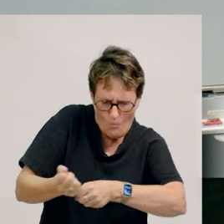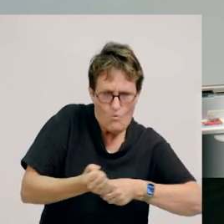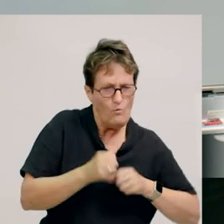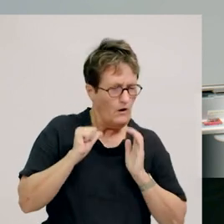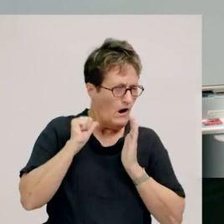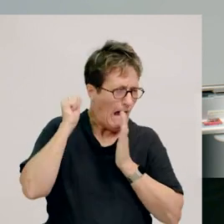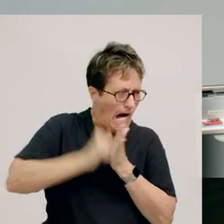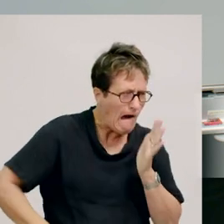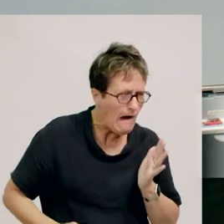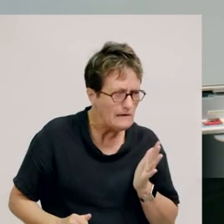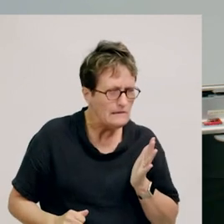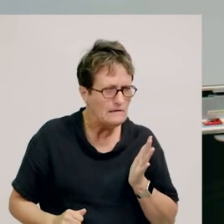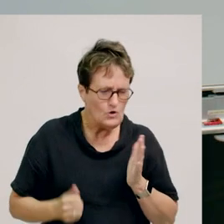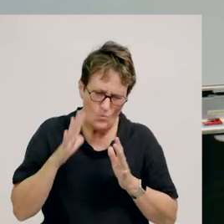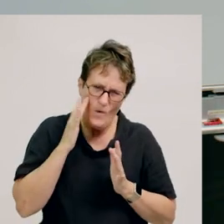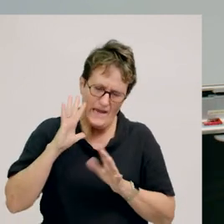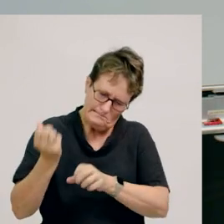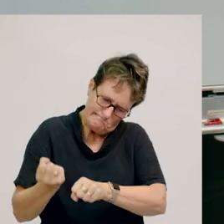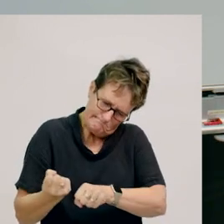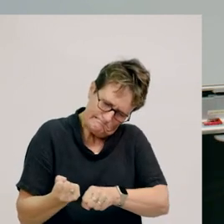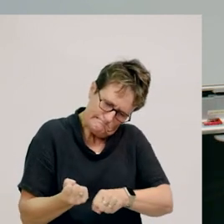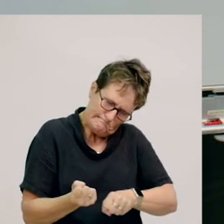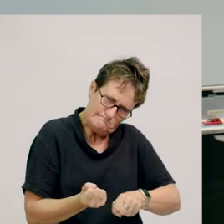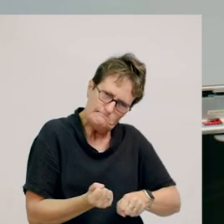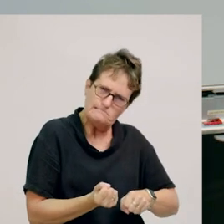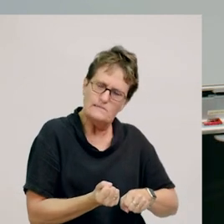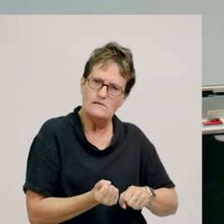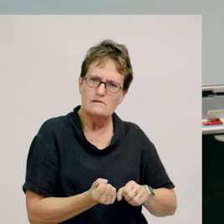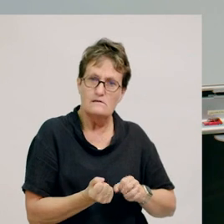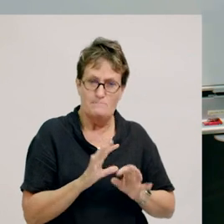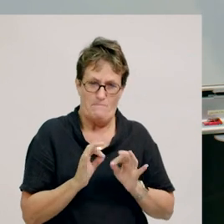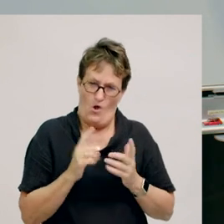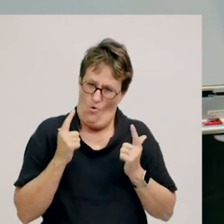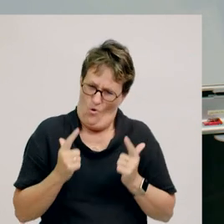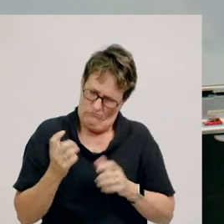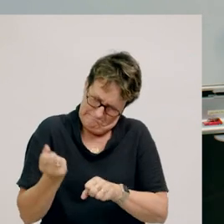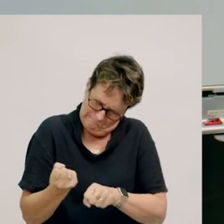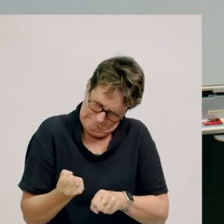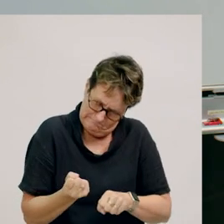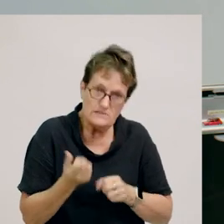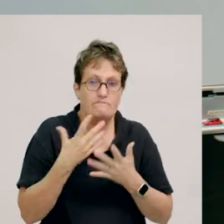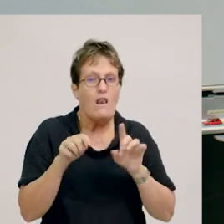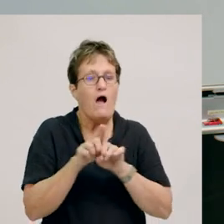When do you need to be really strong? You might need to use a lot of strength when you pull yourself up on the monkey bars,